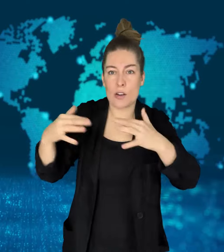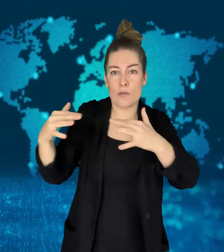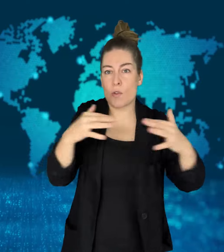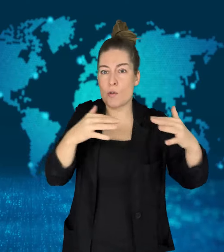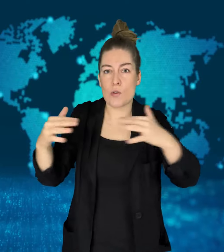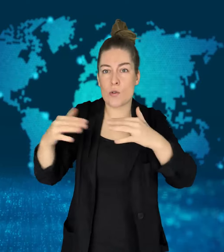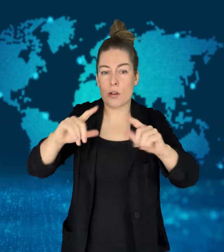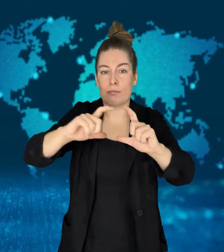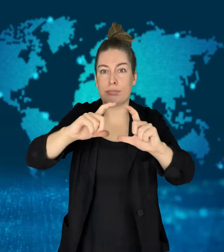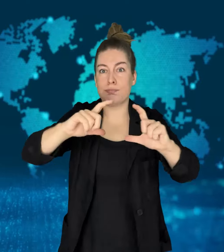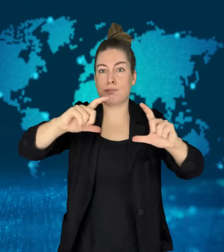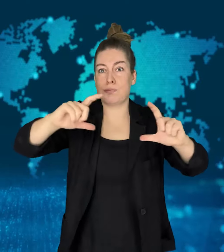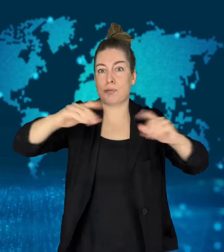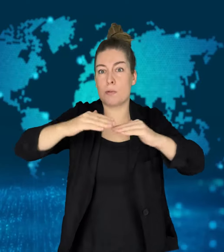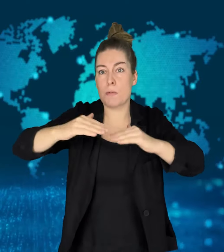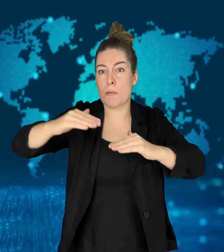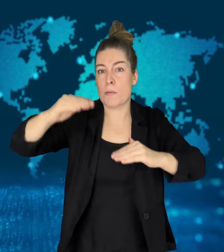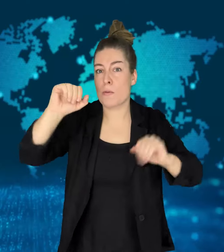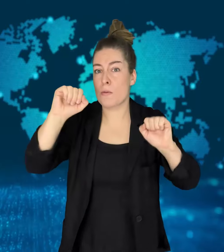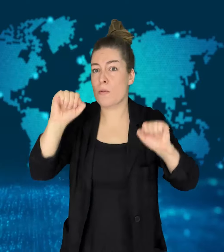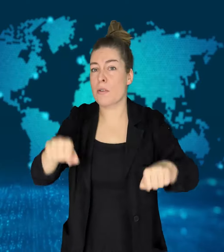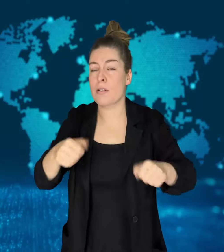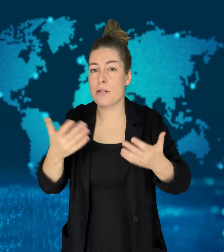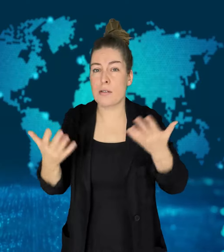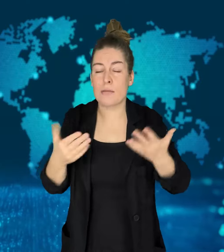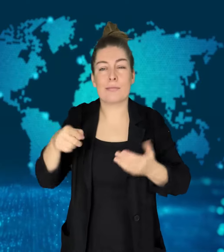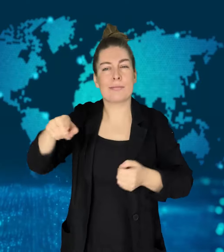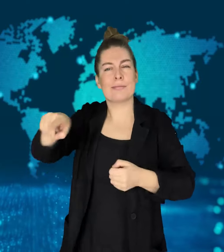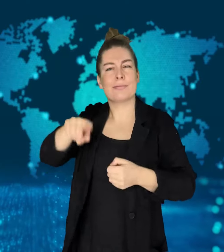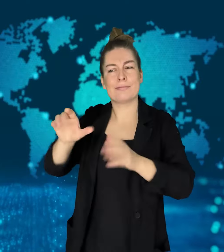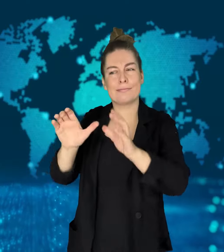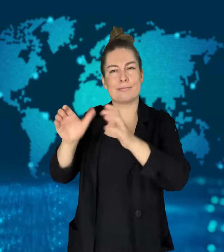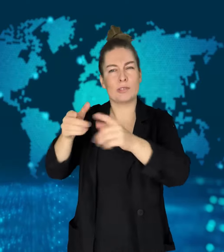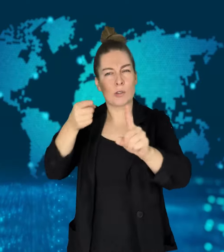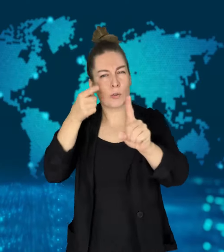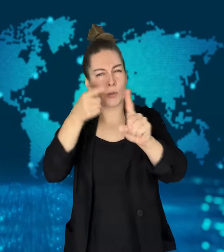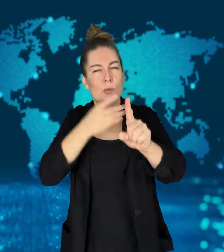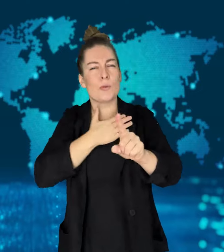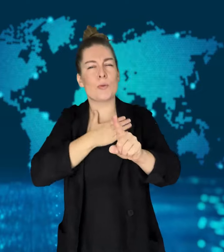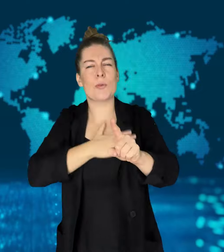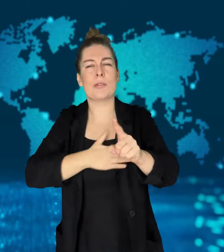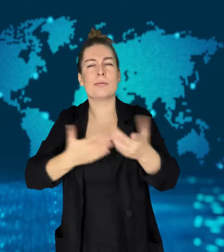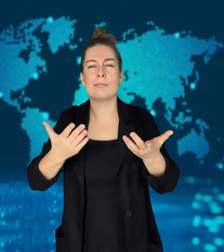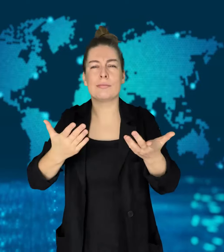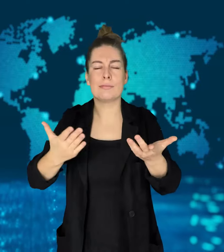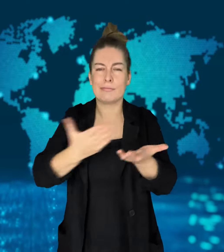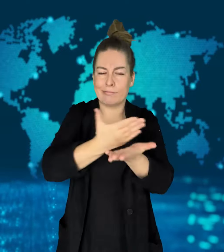One of Hezbollah's goals continues to be the destruction of Israel.